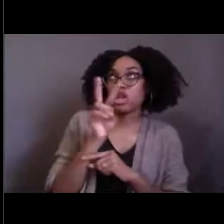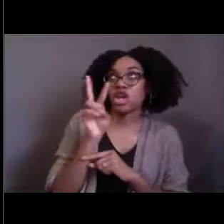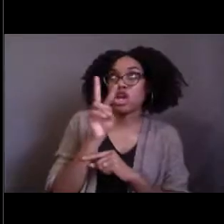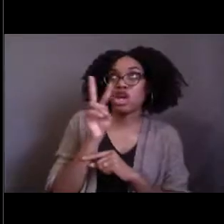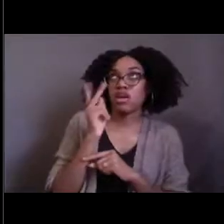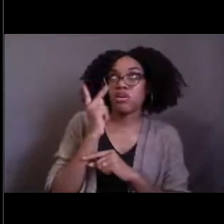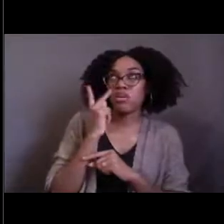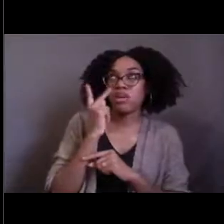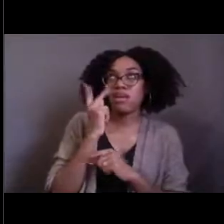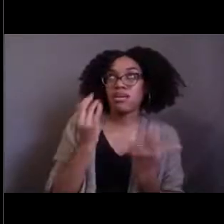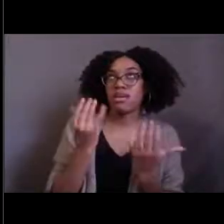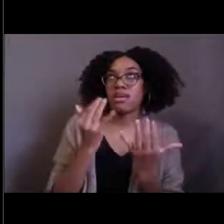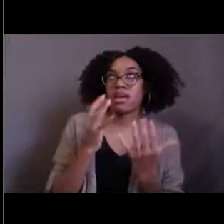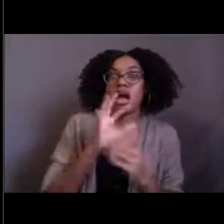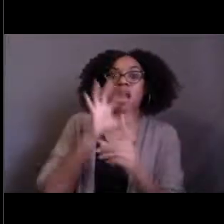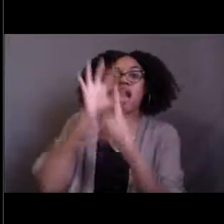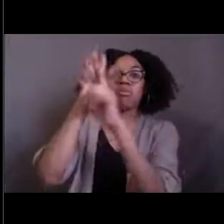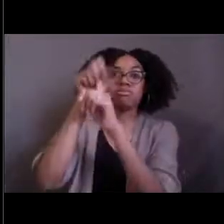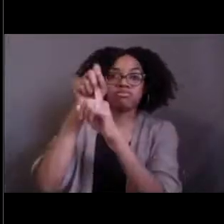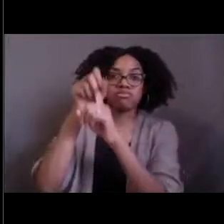Amanda thought that the blue light looked like fire.